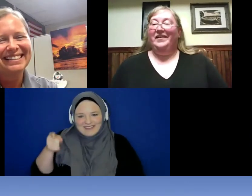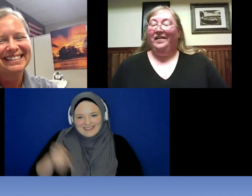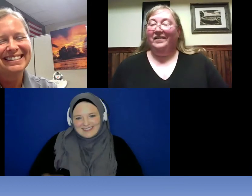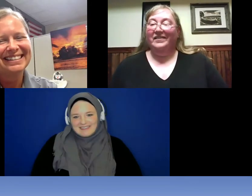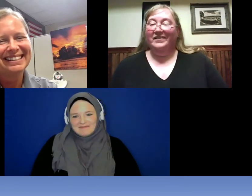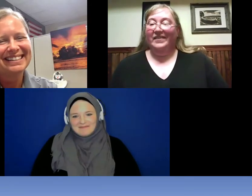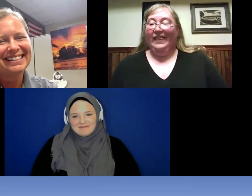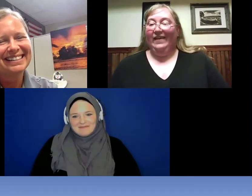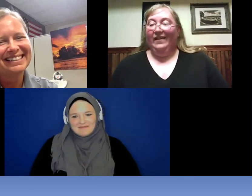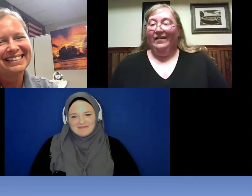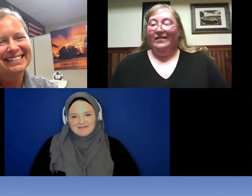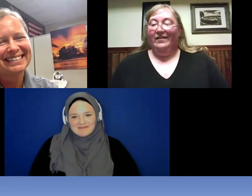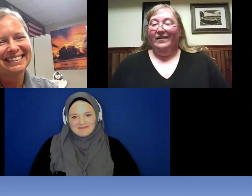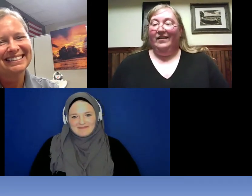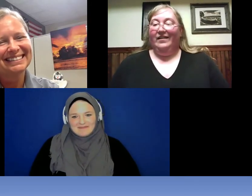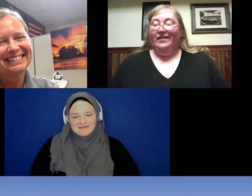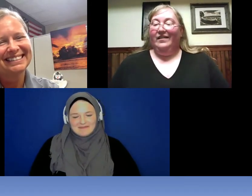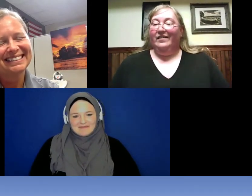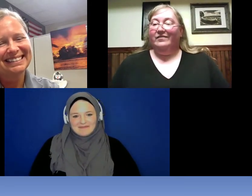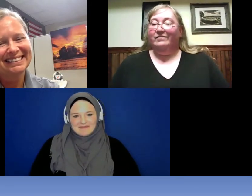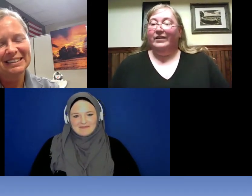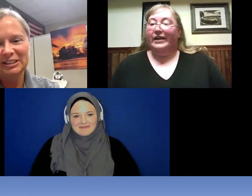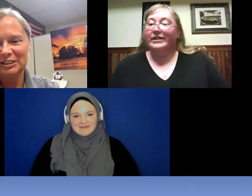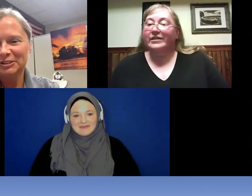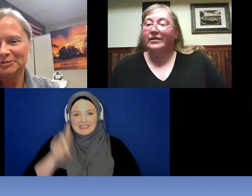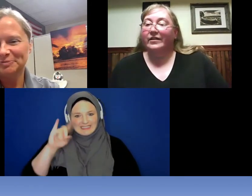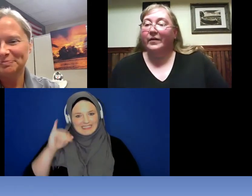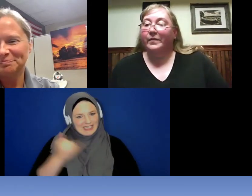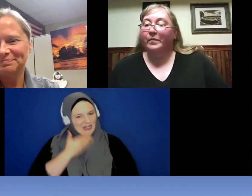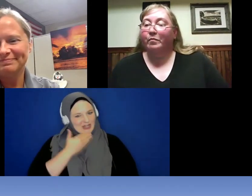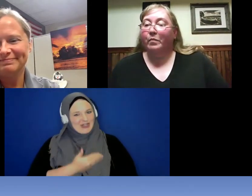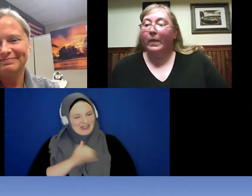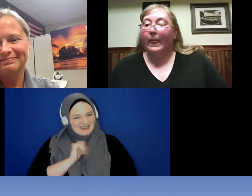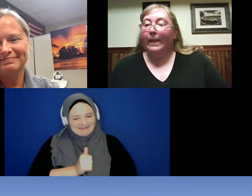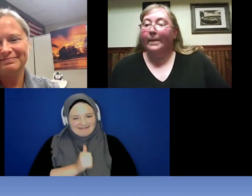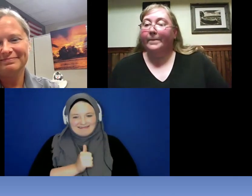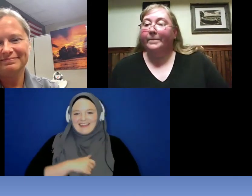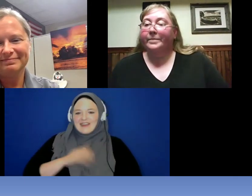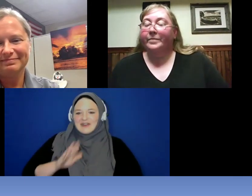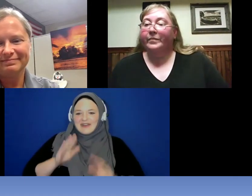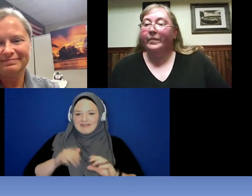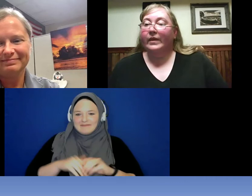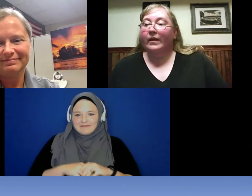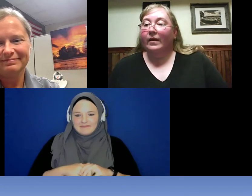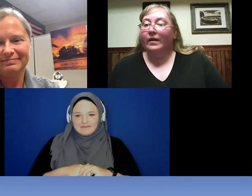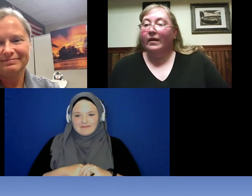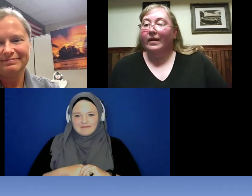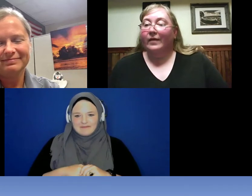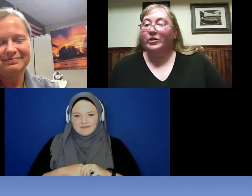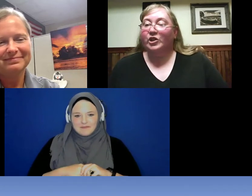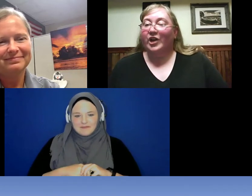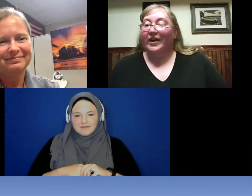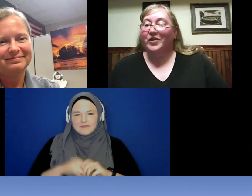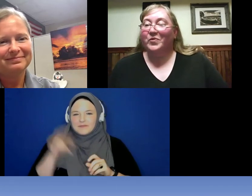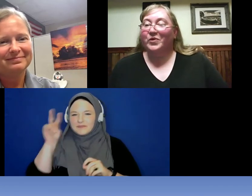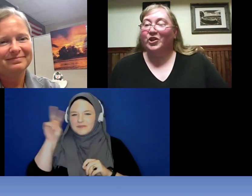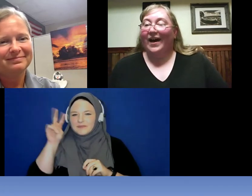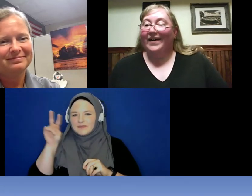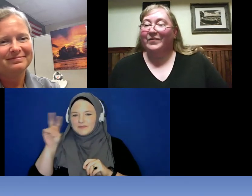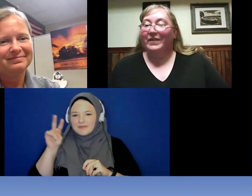. >> DEBBIE JONES: Okay. All right. I am just checking through the chat and make